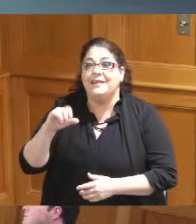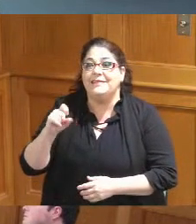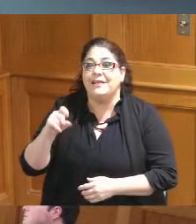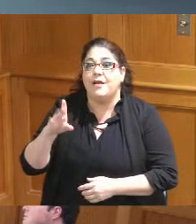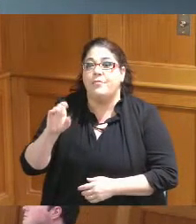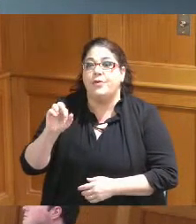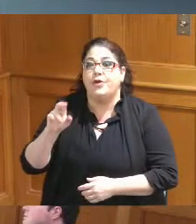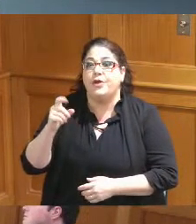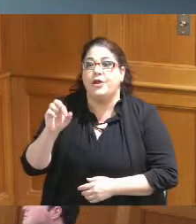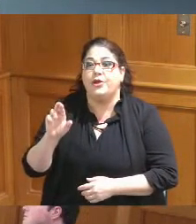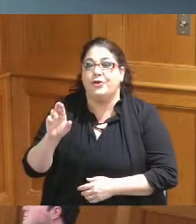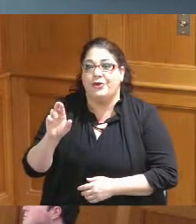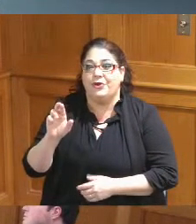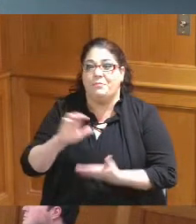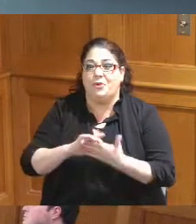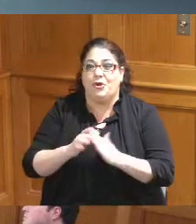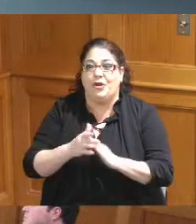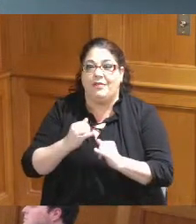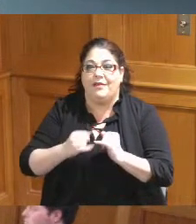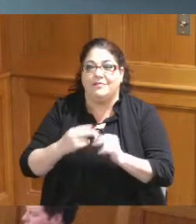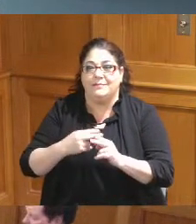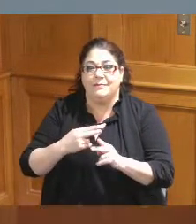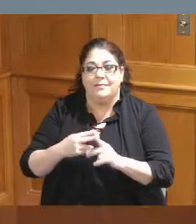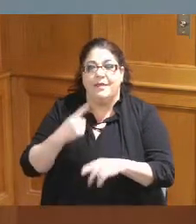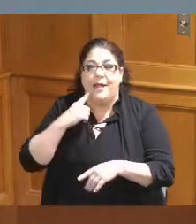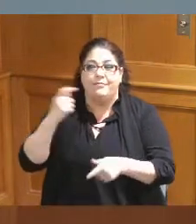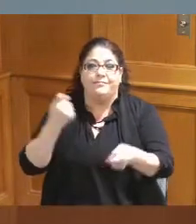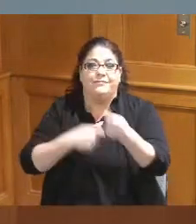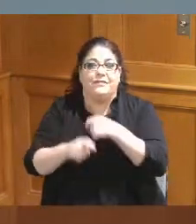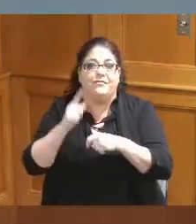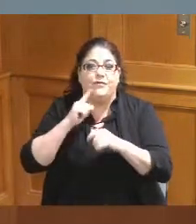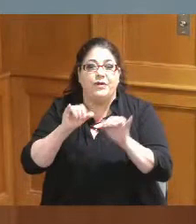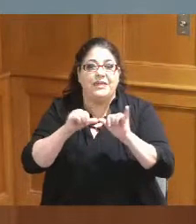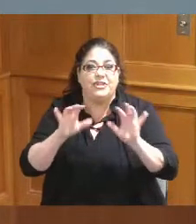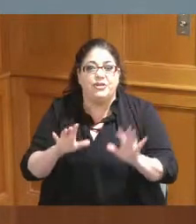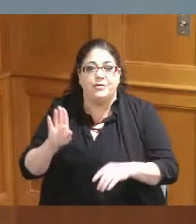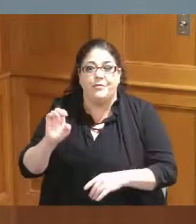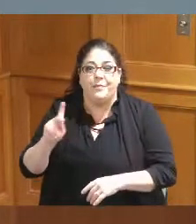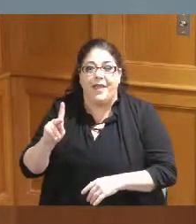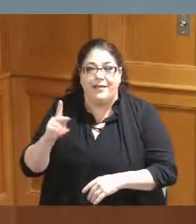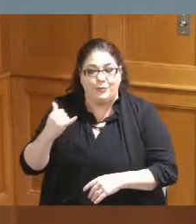Director at the Engineer's office I am standing in for Engineer Beck he is at a conference today so